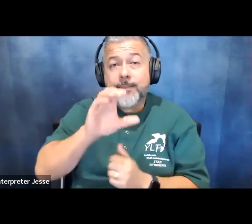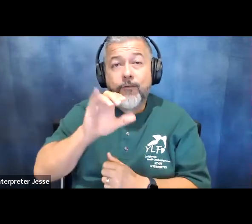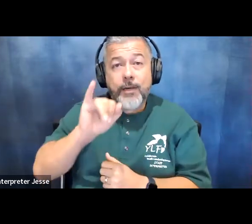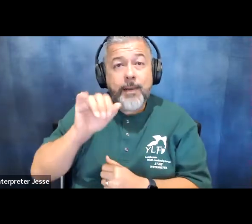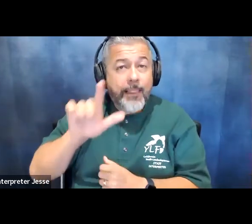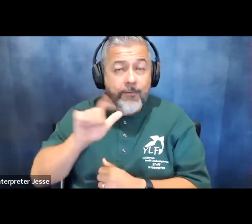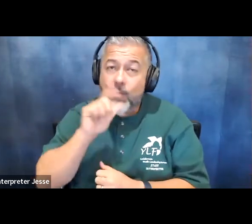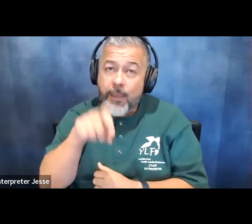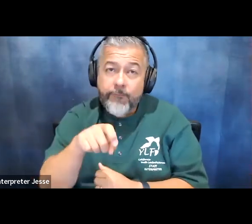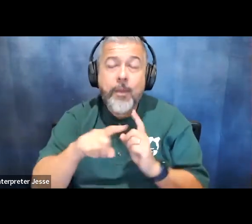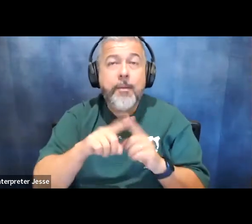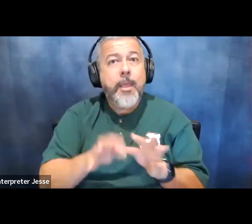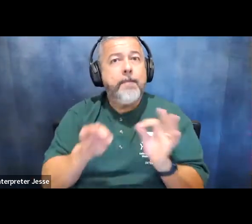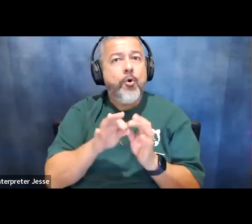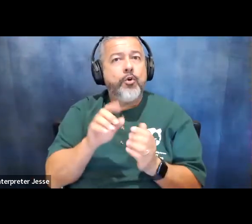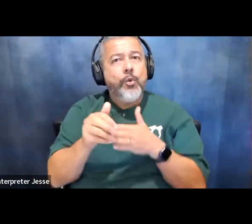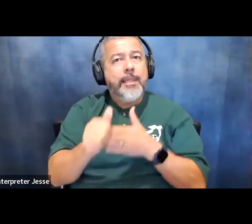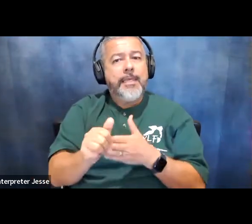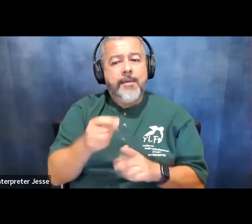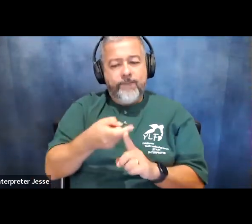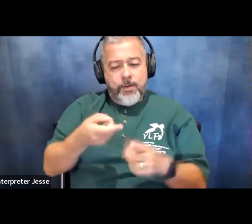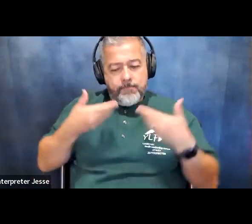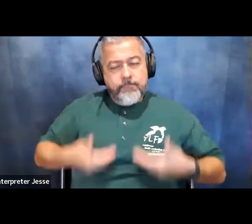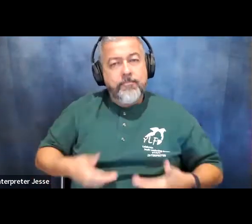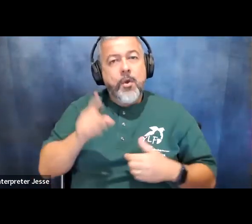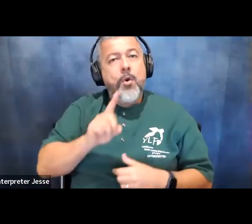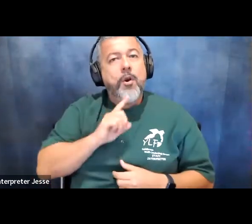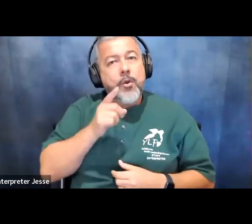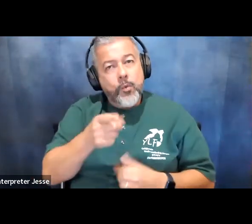is that you leave from where you are and that you continue to fulfill your dreams as you're working